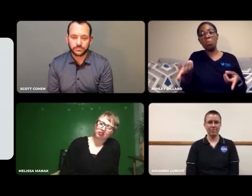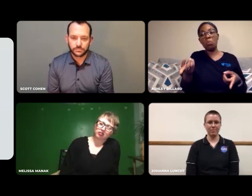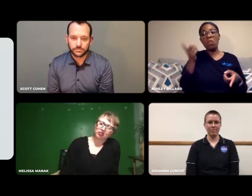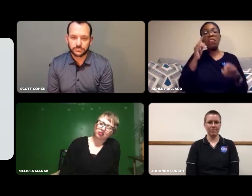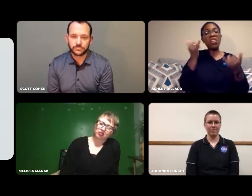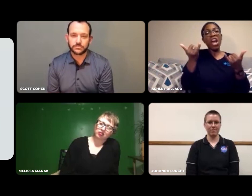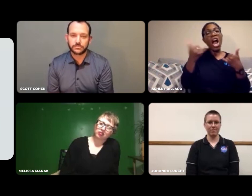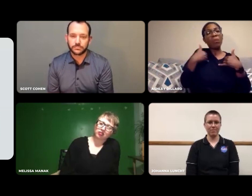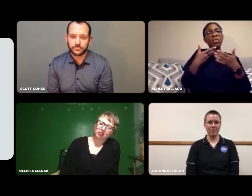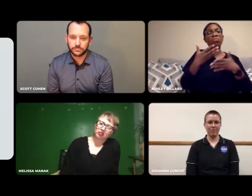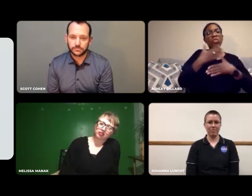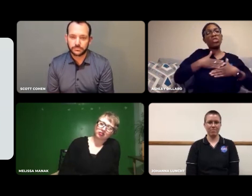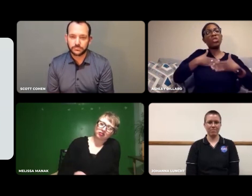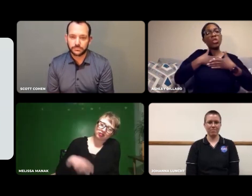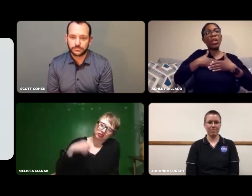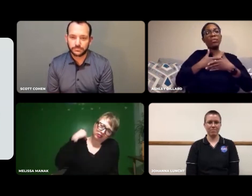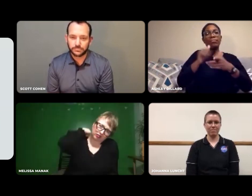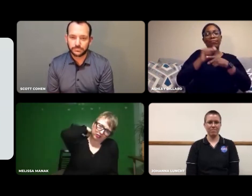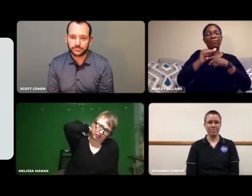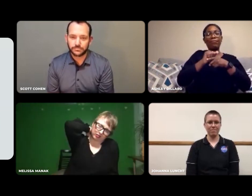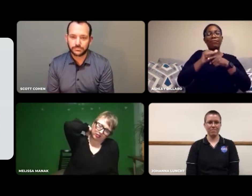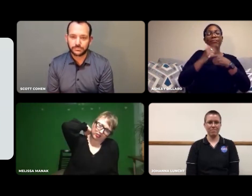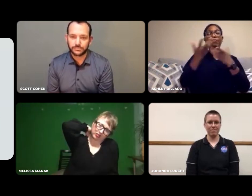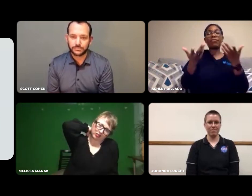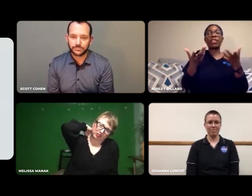I really do enjoy that.